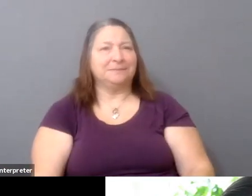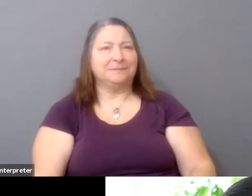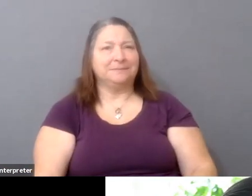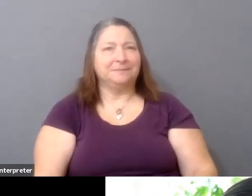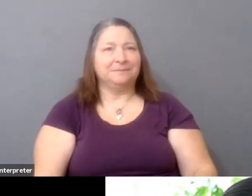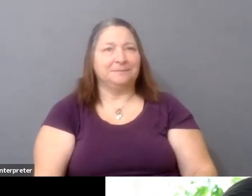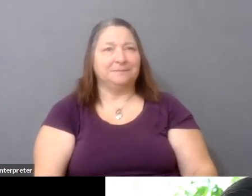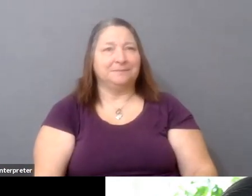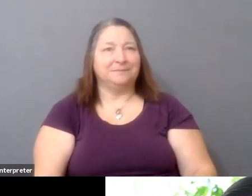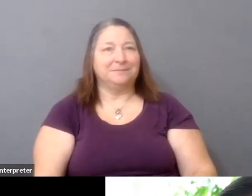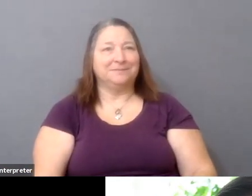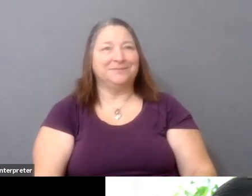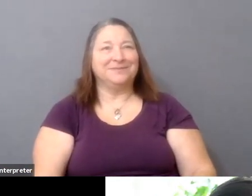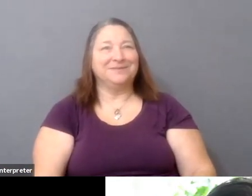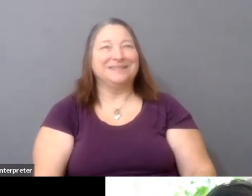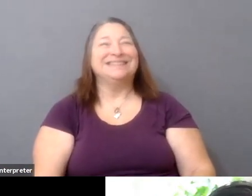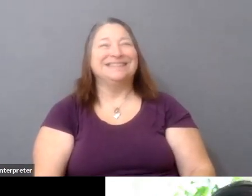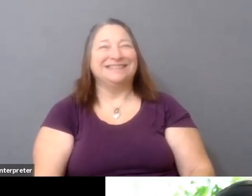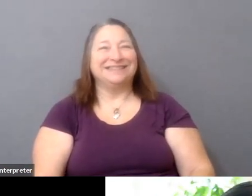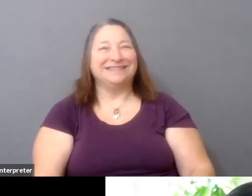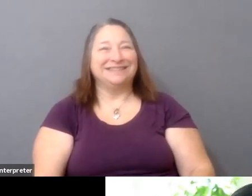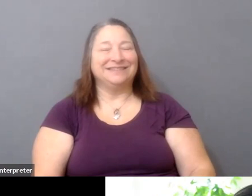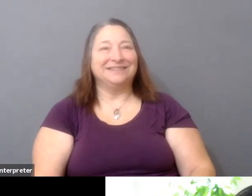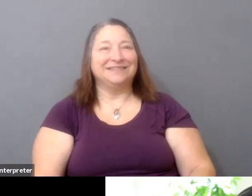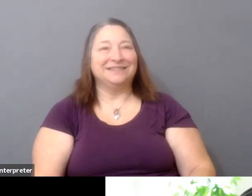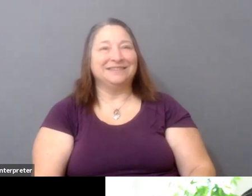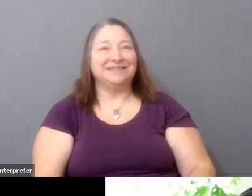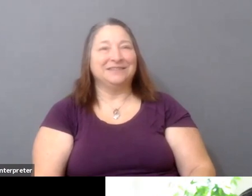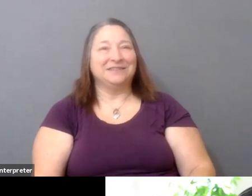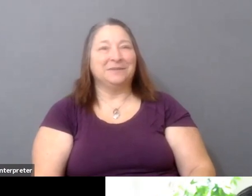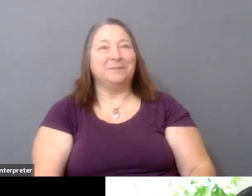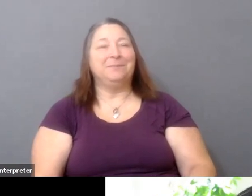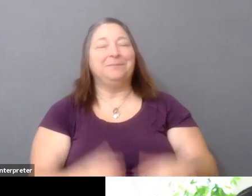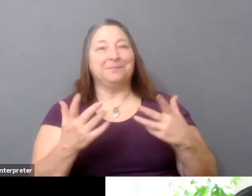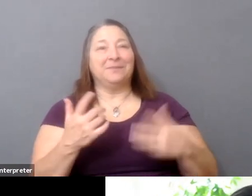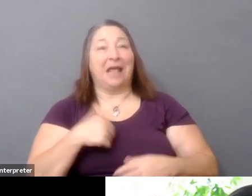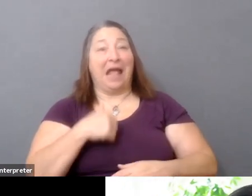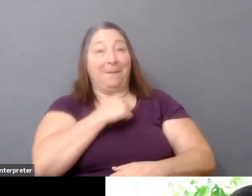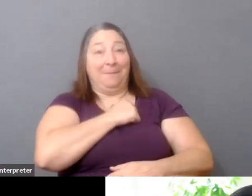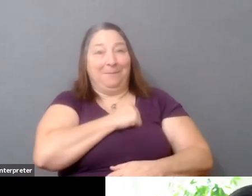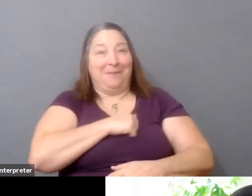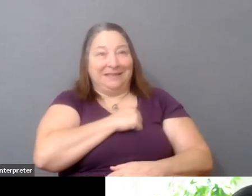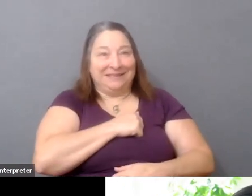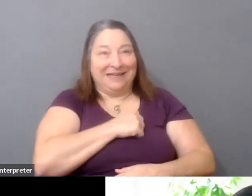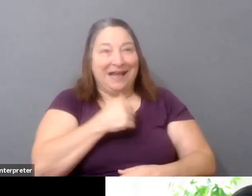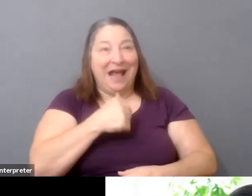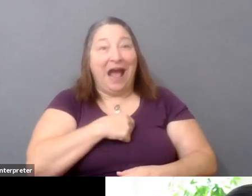Oh, you're muted. I would say-- and I also apologize because I'm zooming in from France, so it's